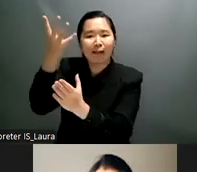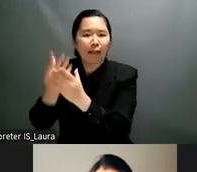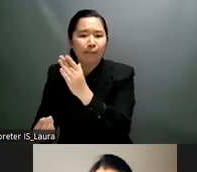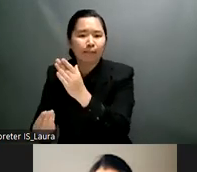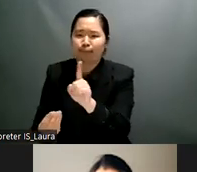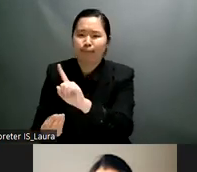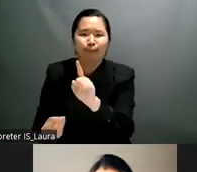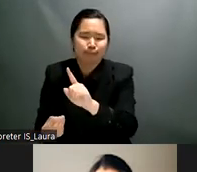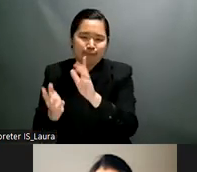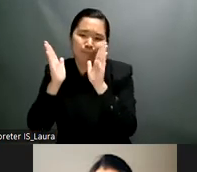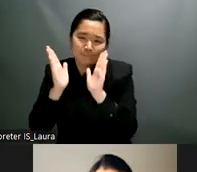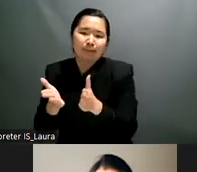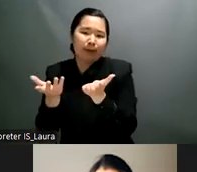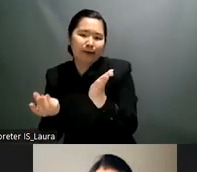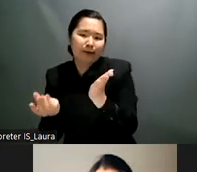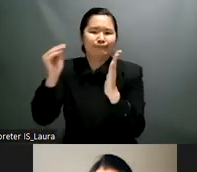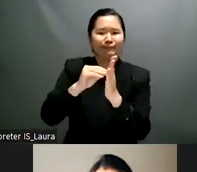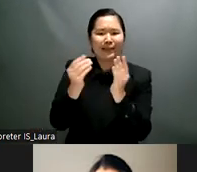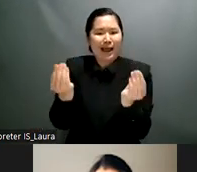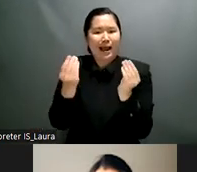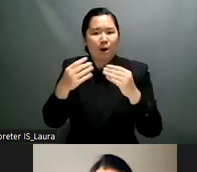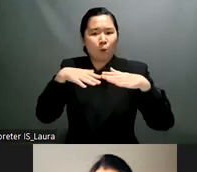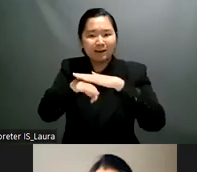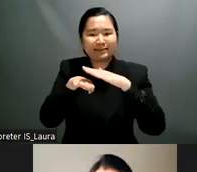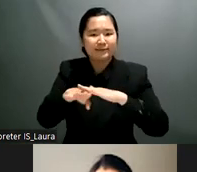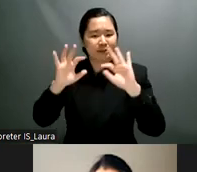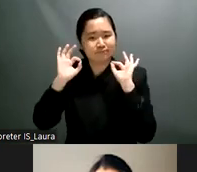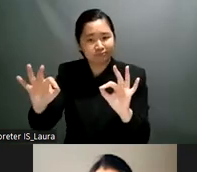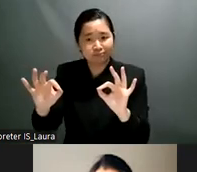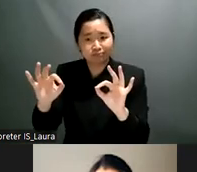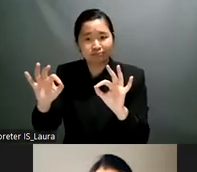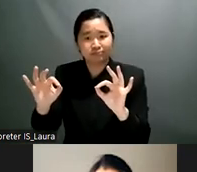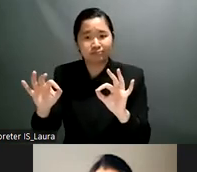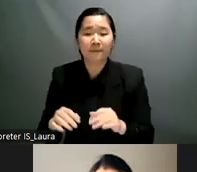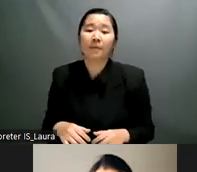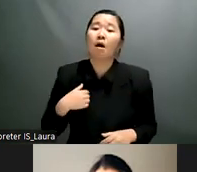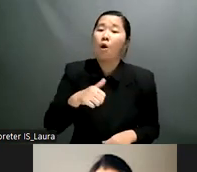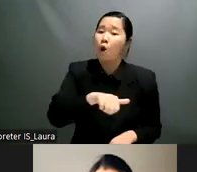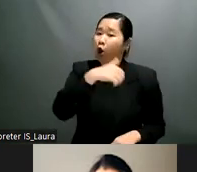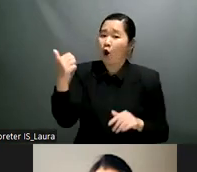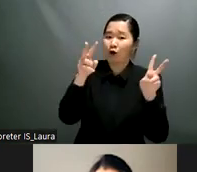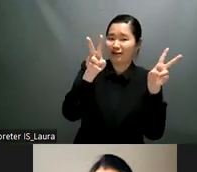forecast that has to be also put a focus on as discussions during course go on